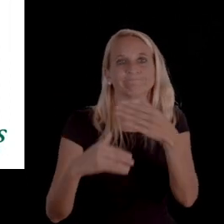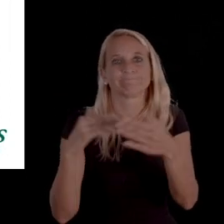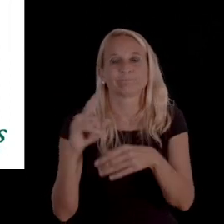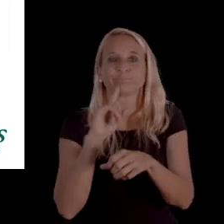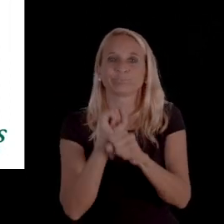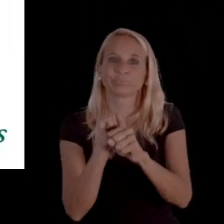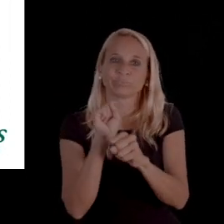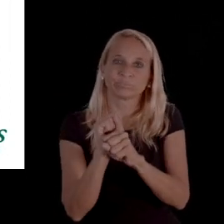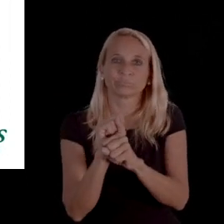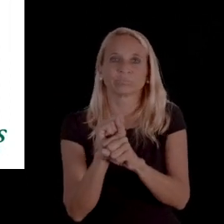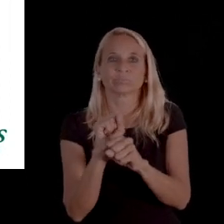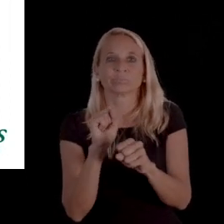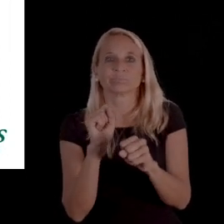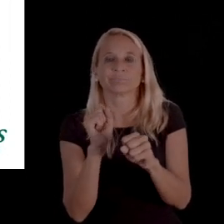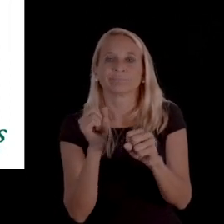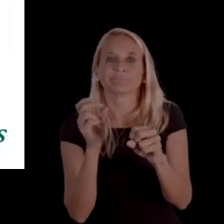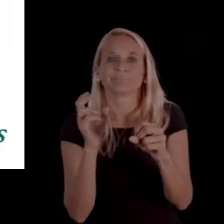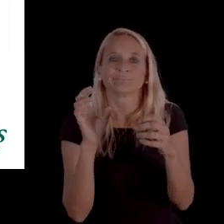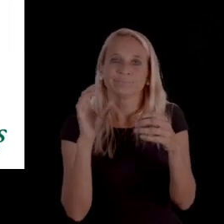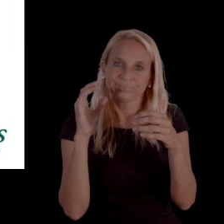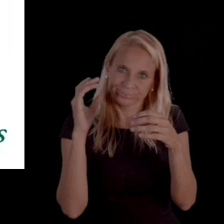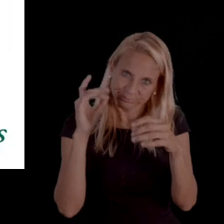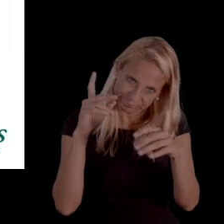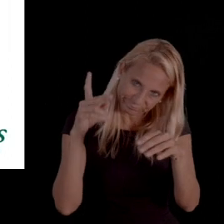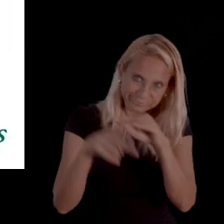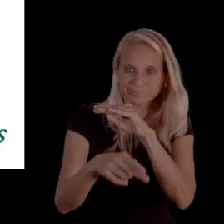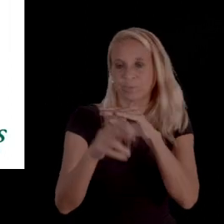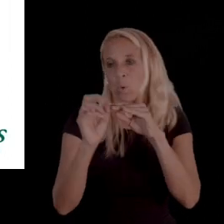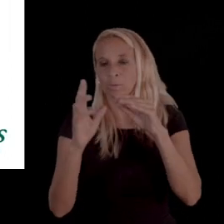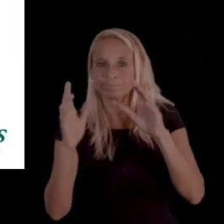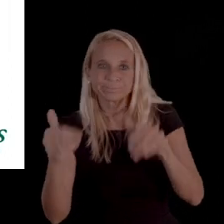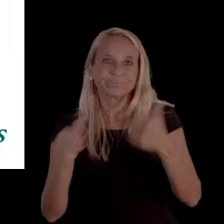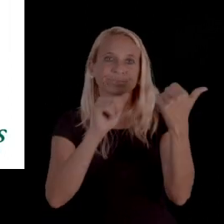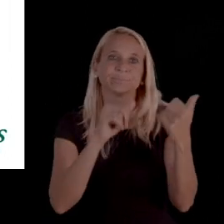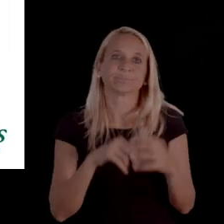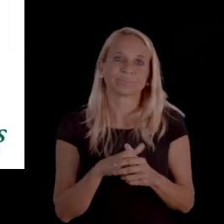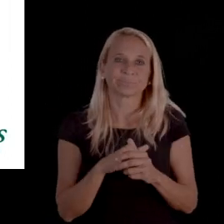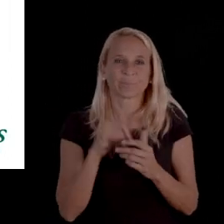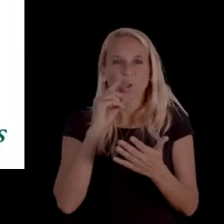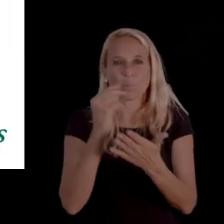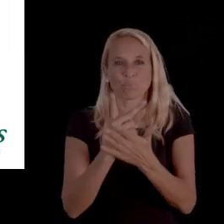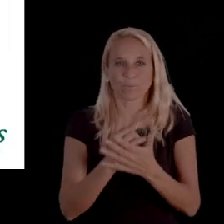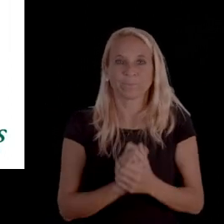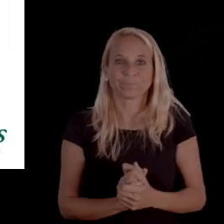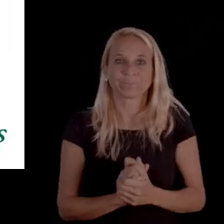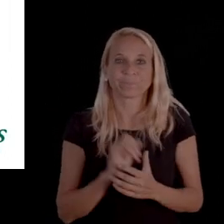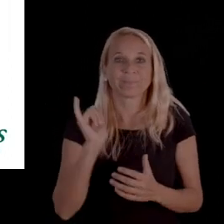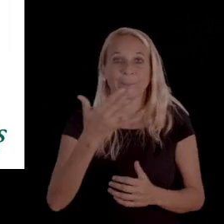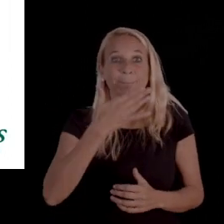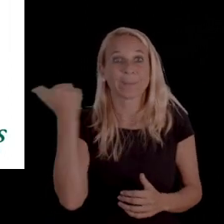rule that the service has to go ahead and be enforced and authorization issued. So, that's kind of better